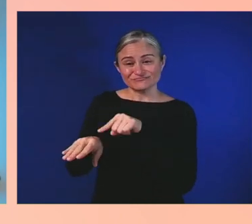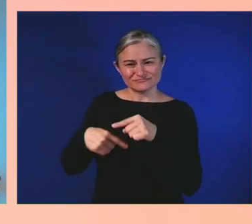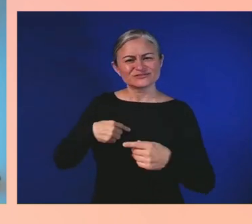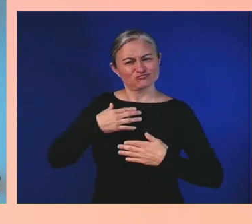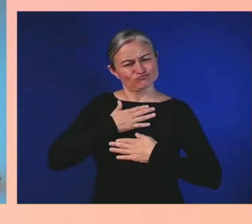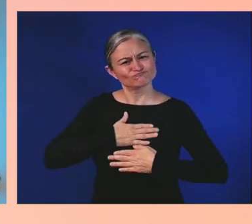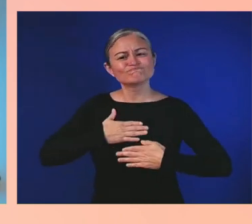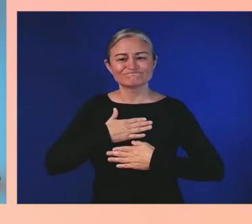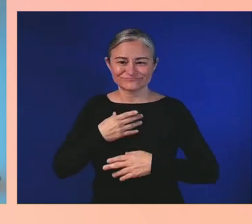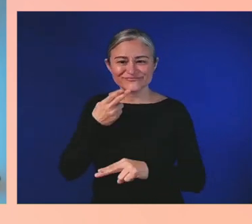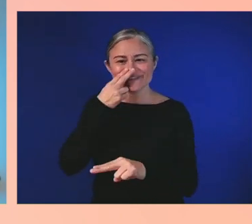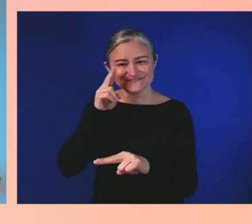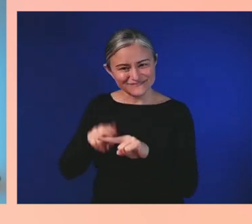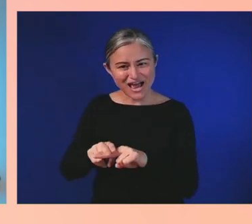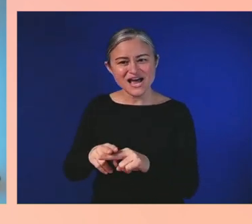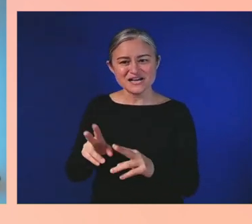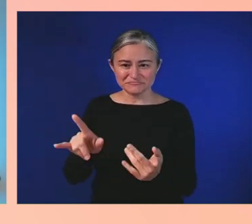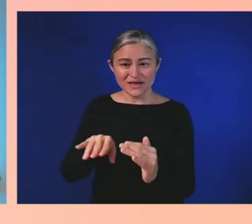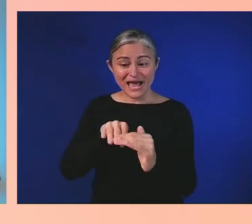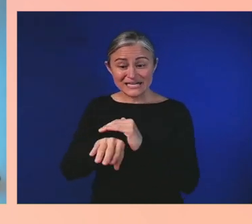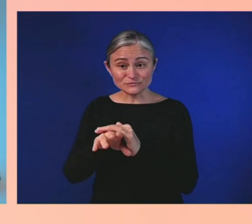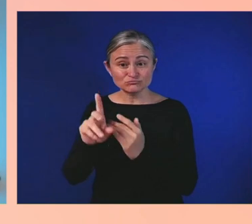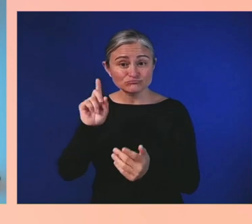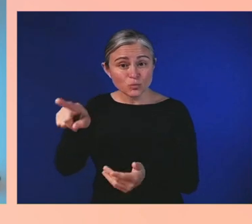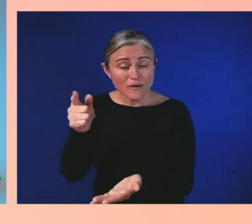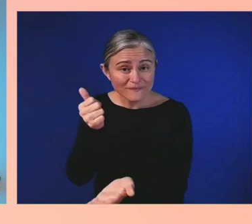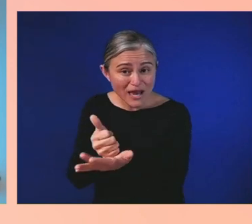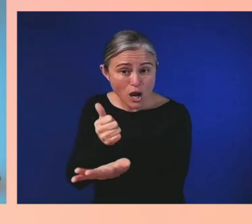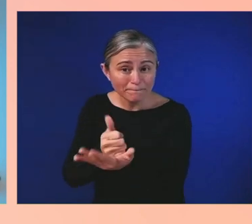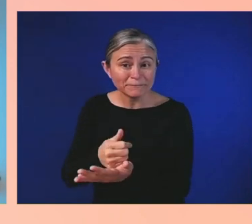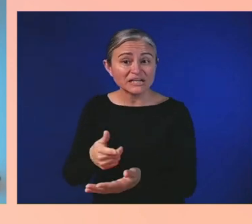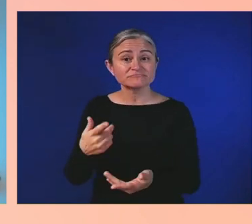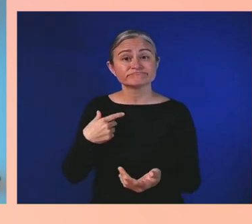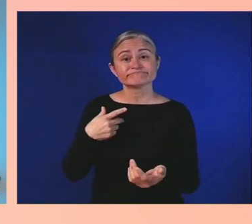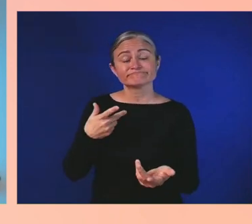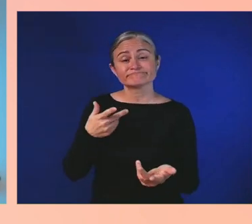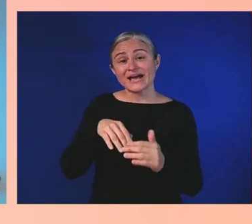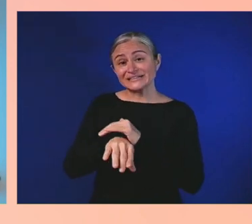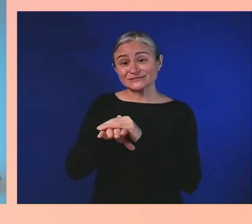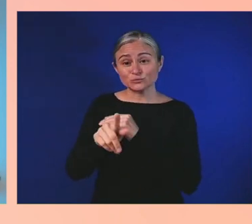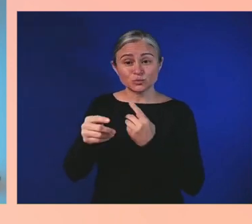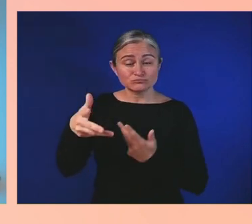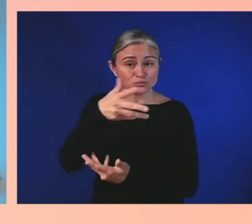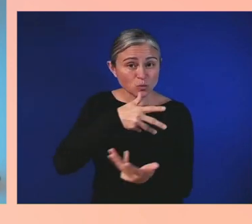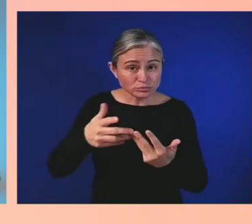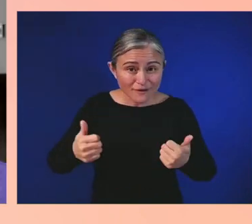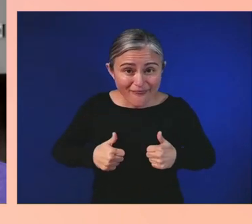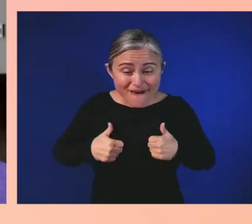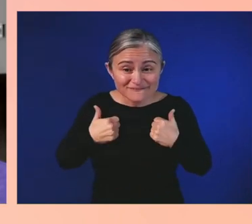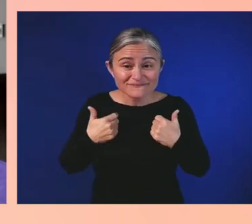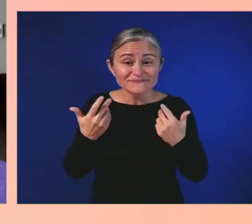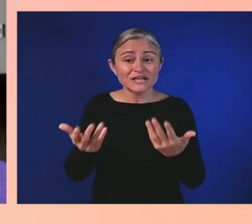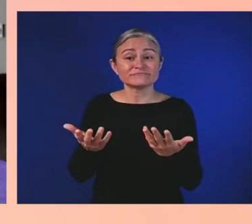to a social life, and the end goal, a sense of independence. I love hearing it; that's why